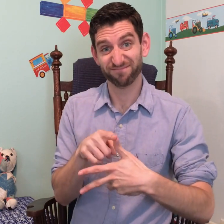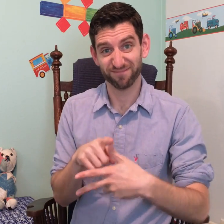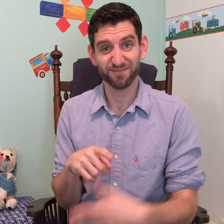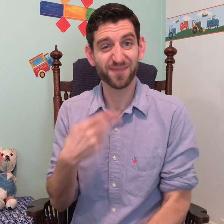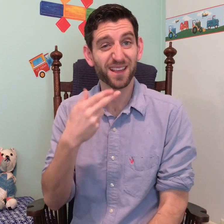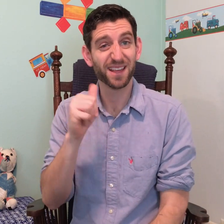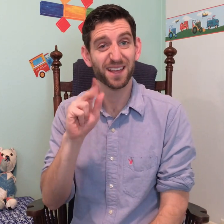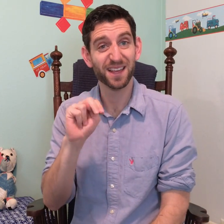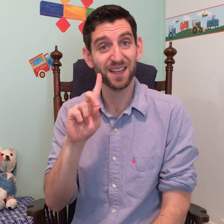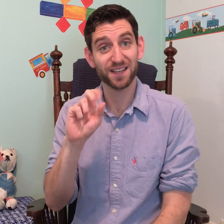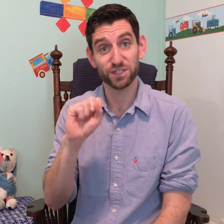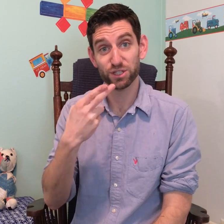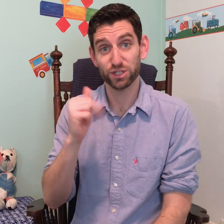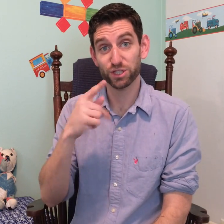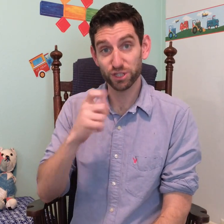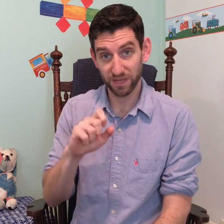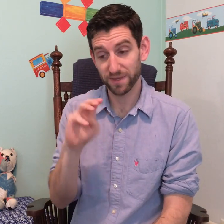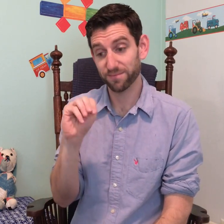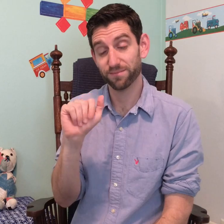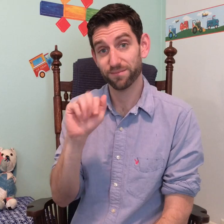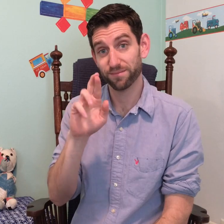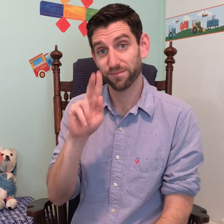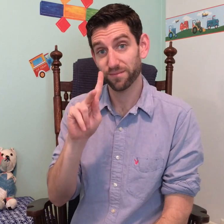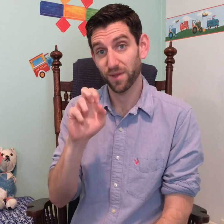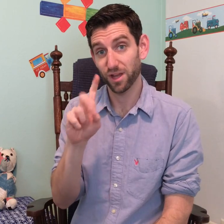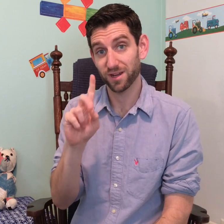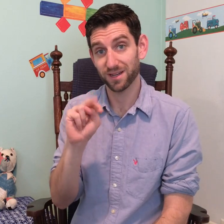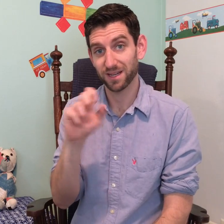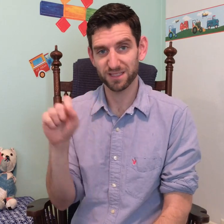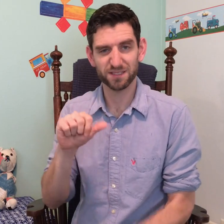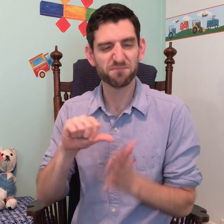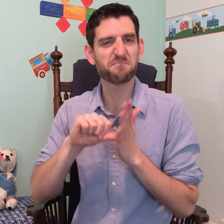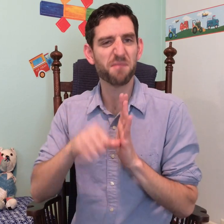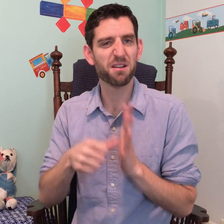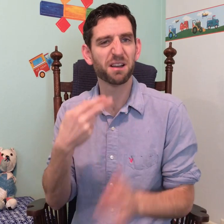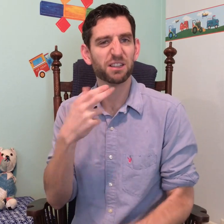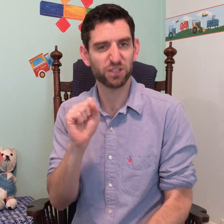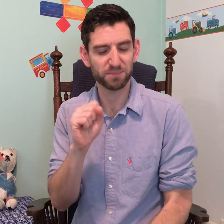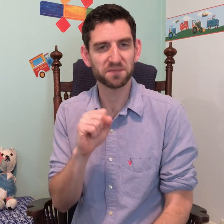First, handshape markedness. What's that?